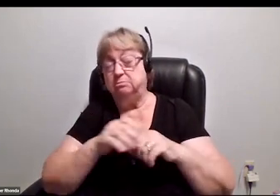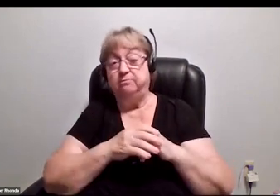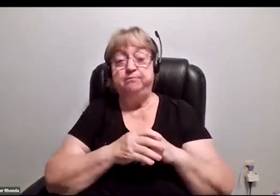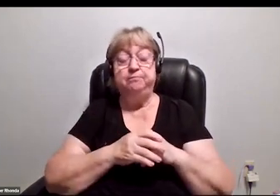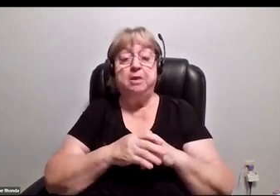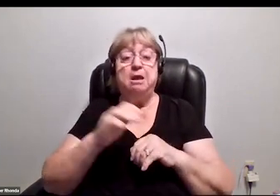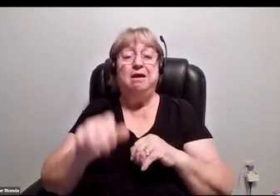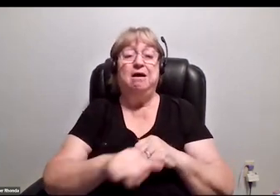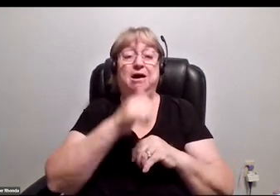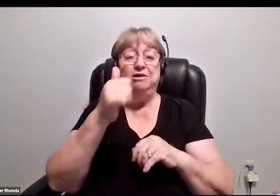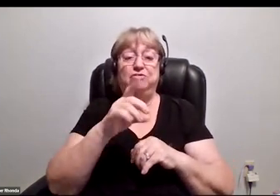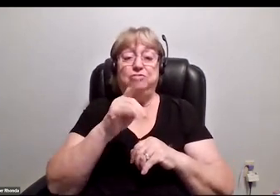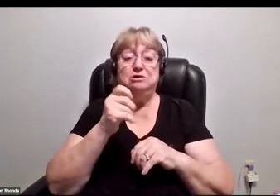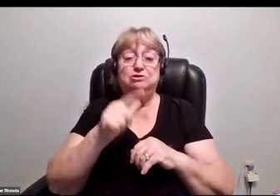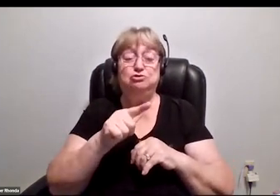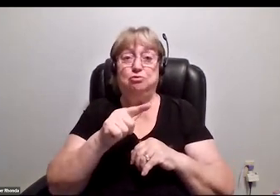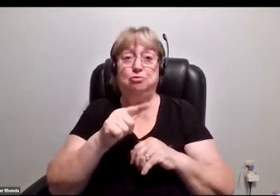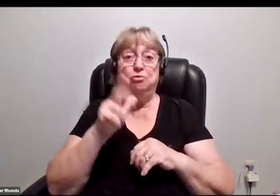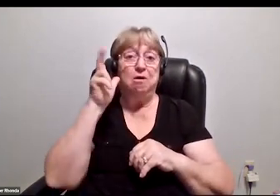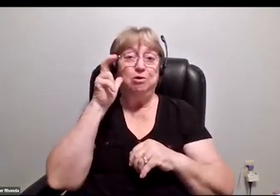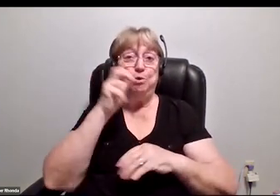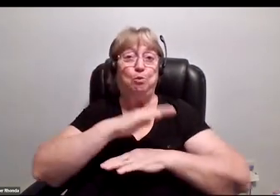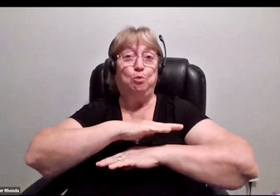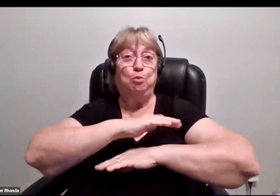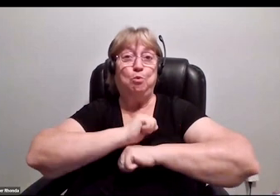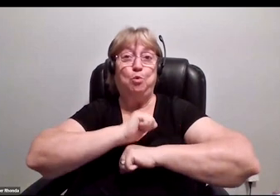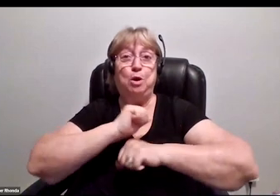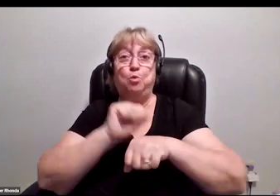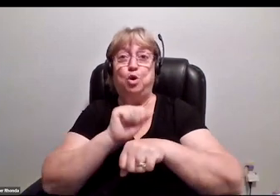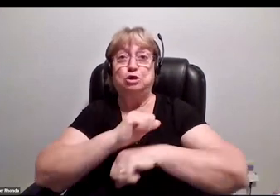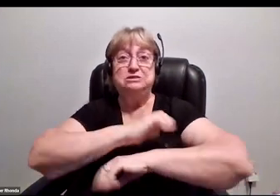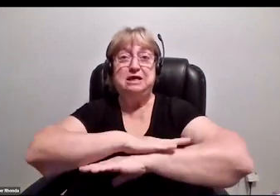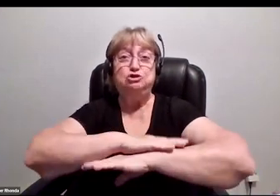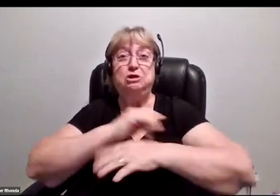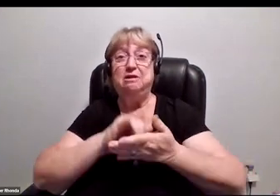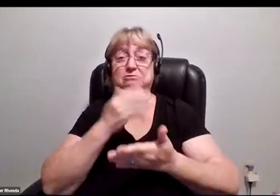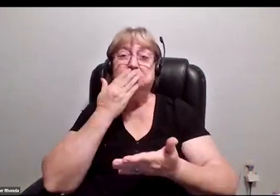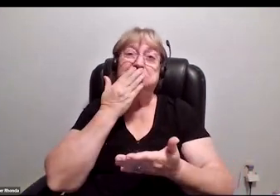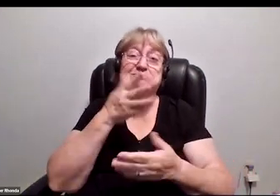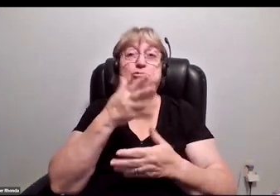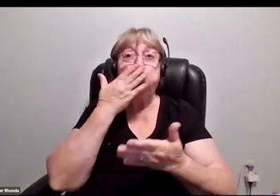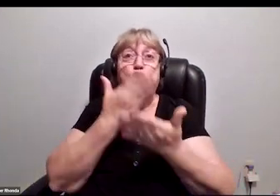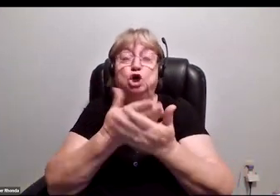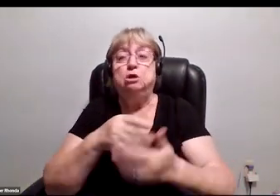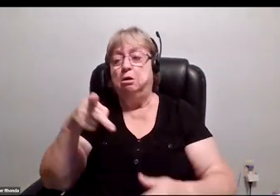Another digital audio workstation that's relatively good is also Pro Tools,